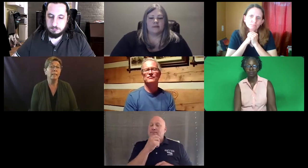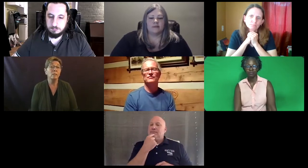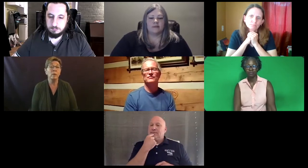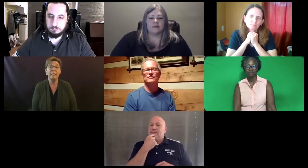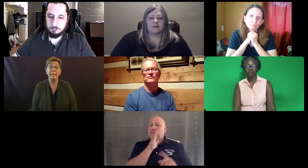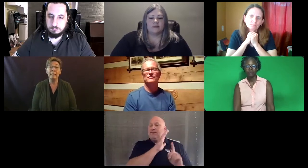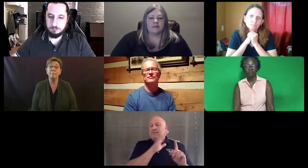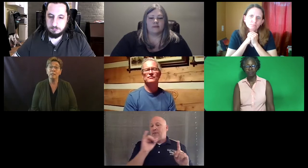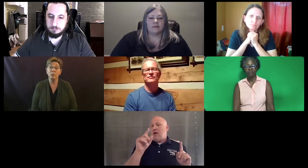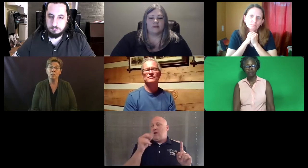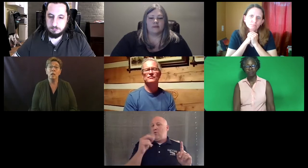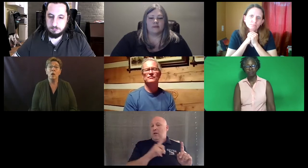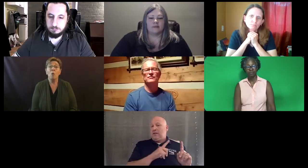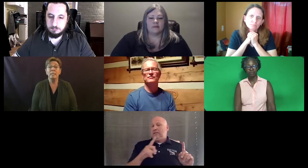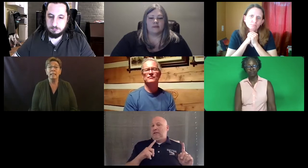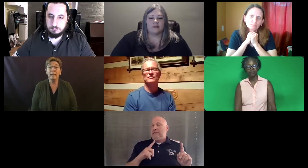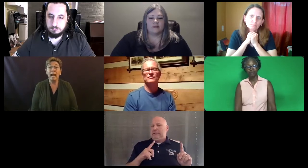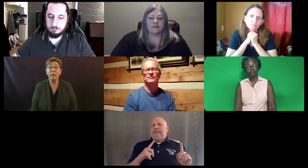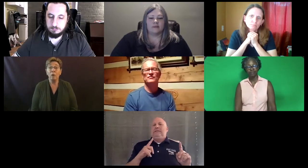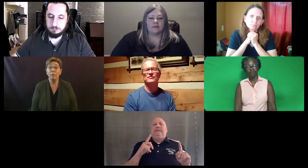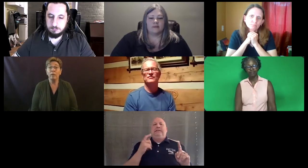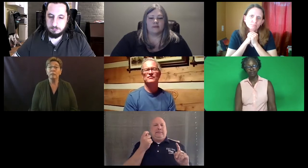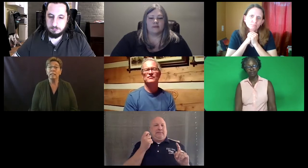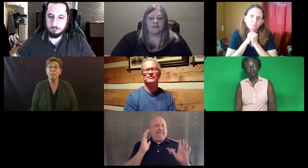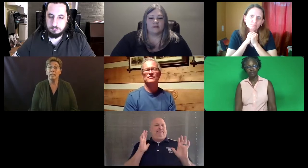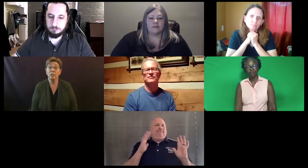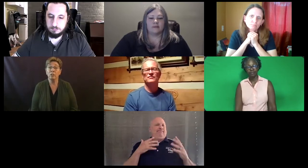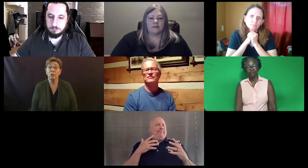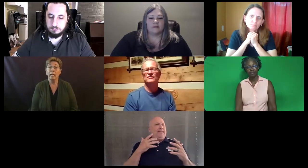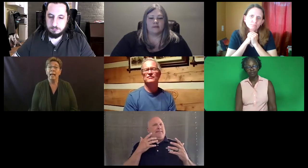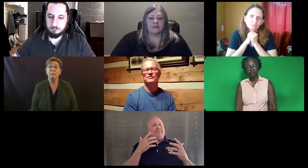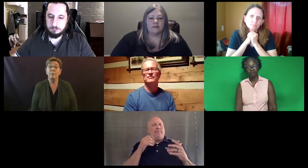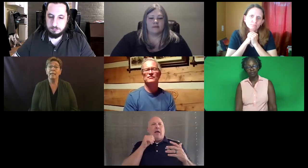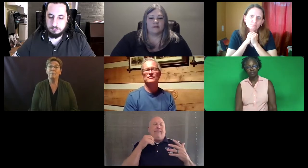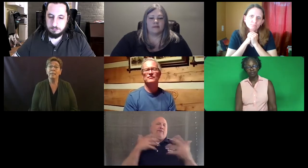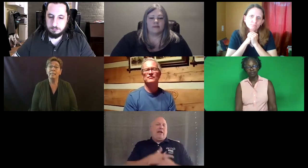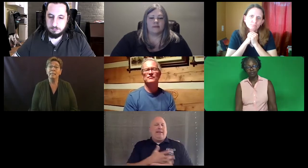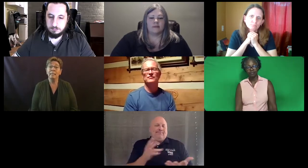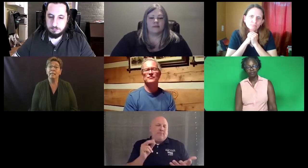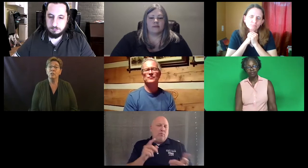Because what he mentioned was that in Idaho their legislature has been a bit uncertain